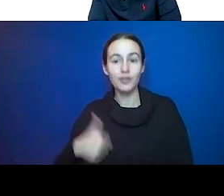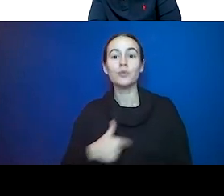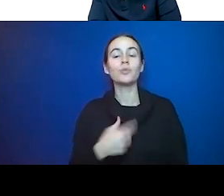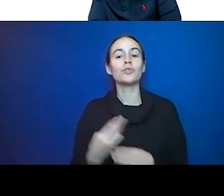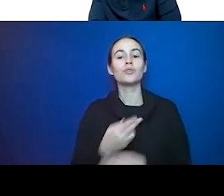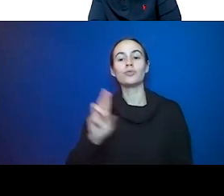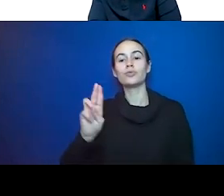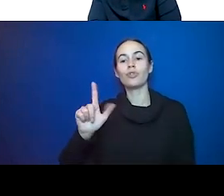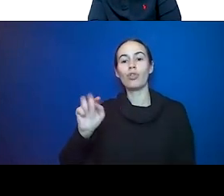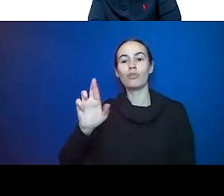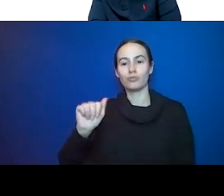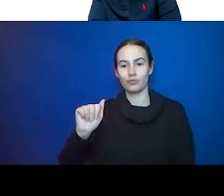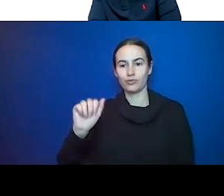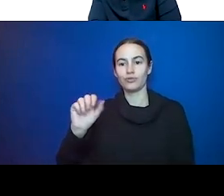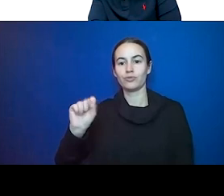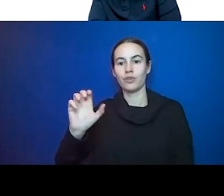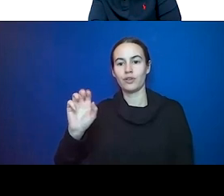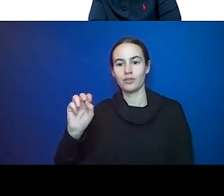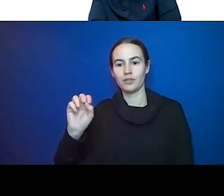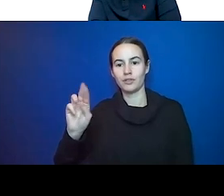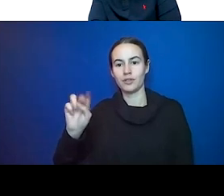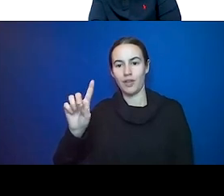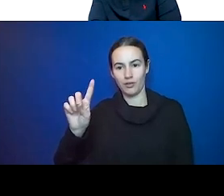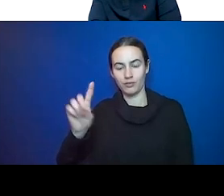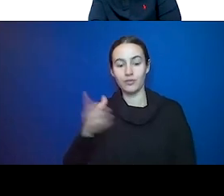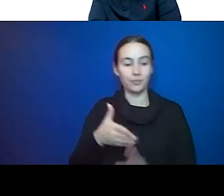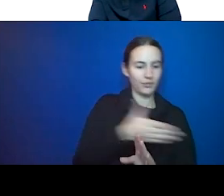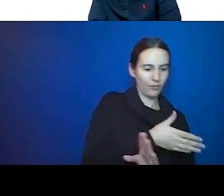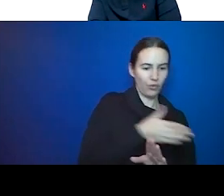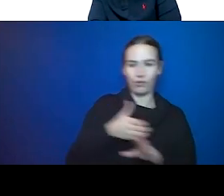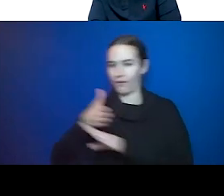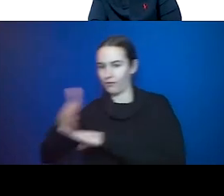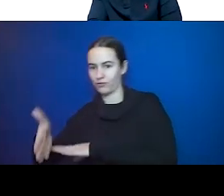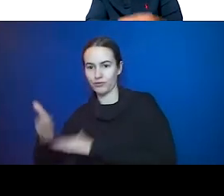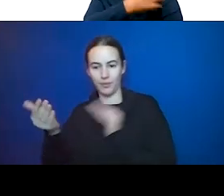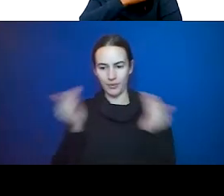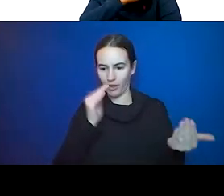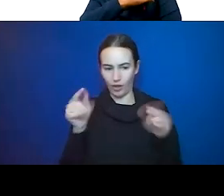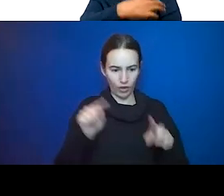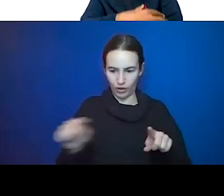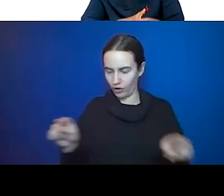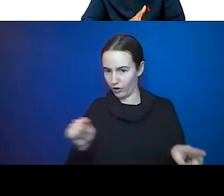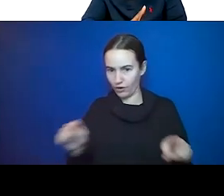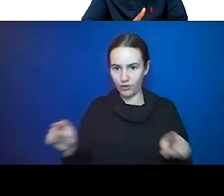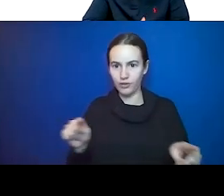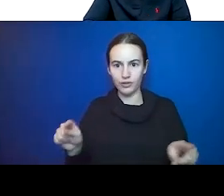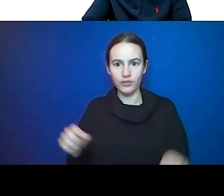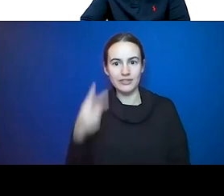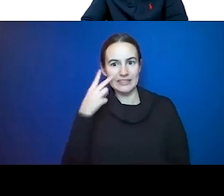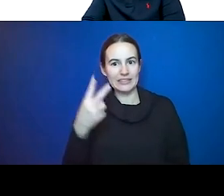after and compare people before and after and look at the carotid plaques. And watch them